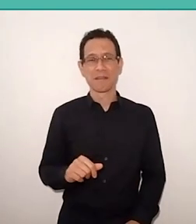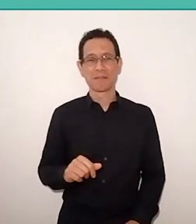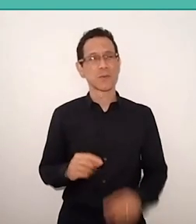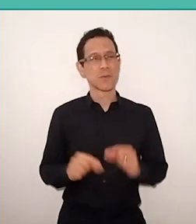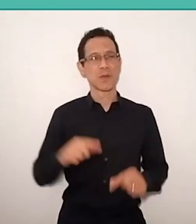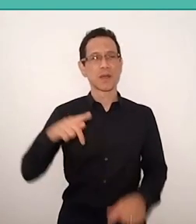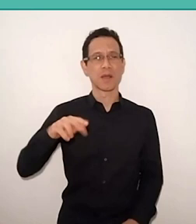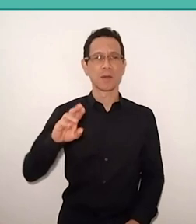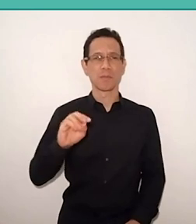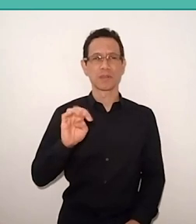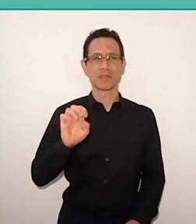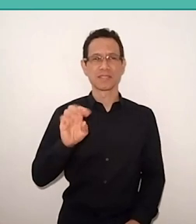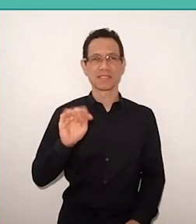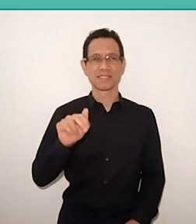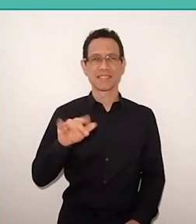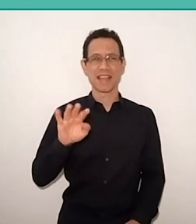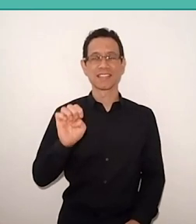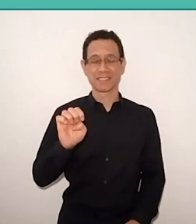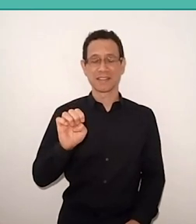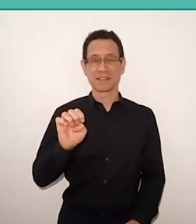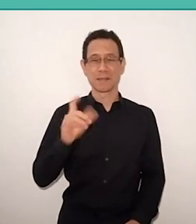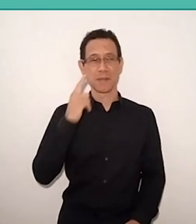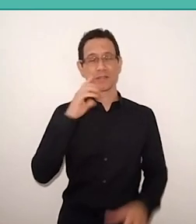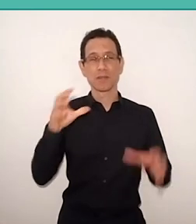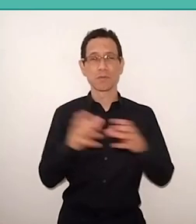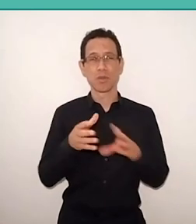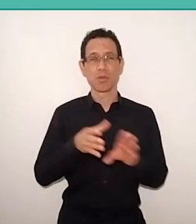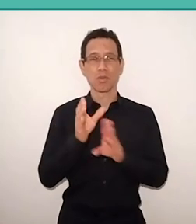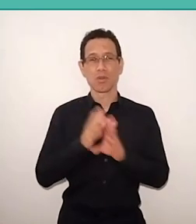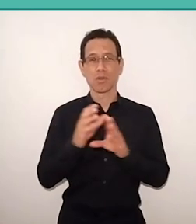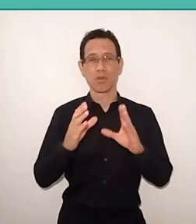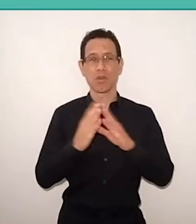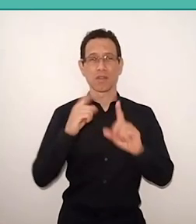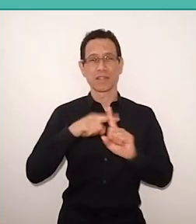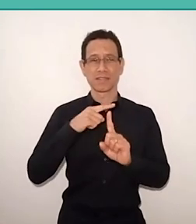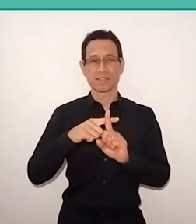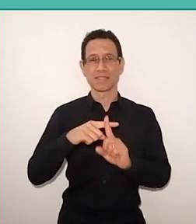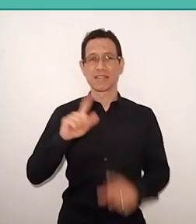in the Ecumenical Council of the Church of Geneva, he spoke as follows: